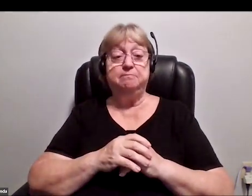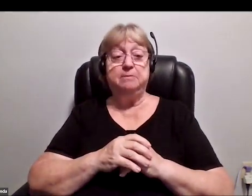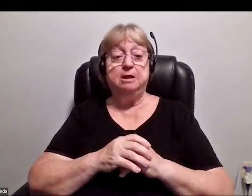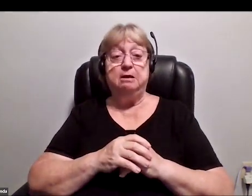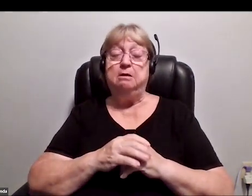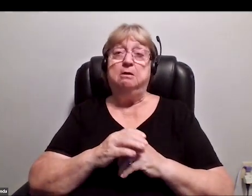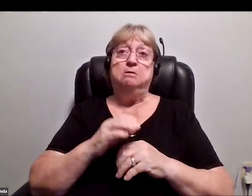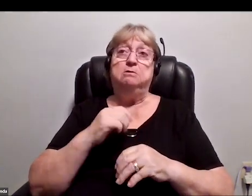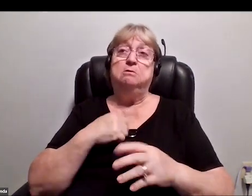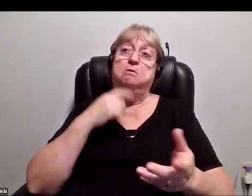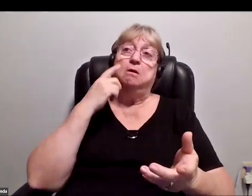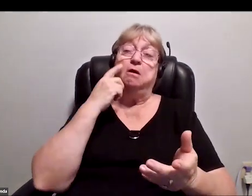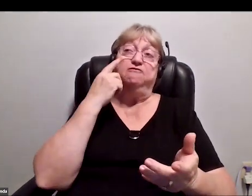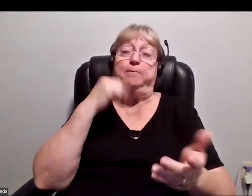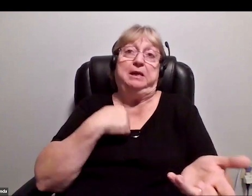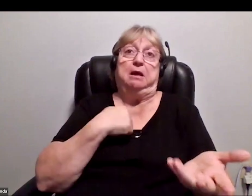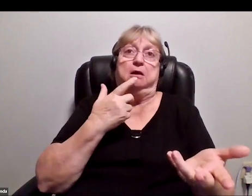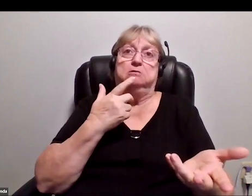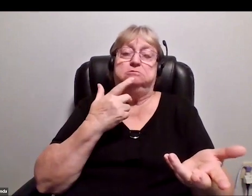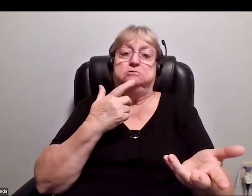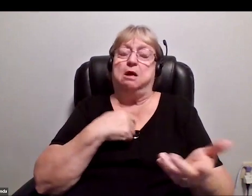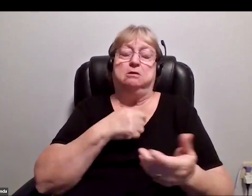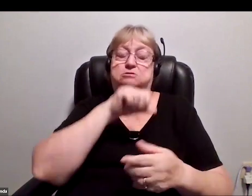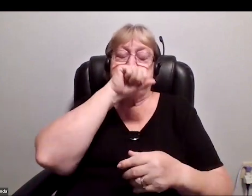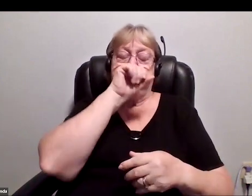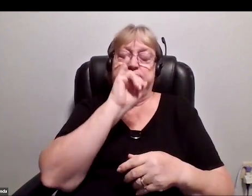I think, for me, I just adore this photo. I think it's one of the greatest photos